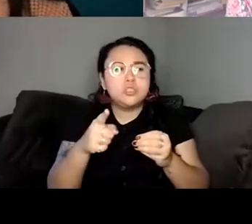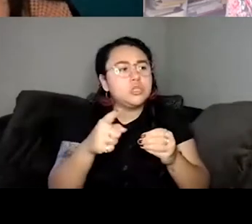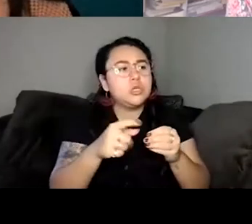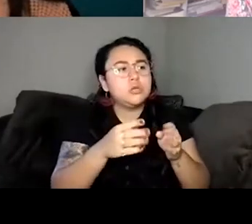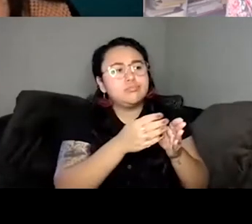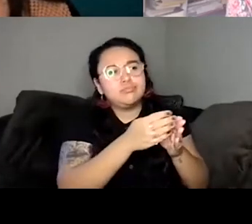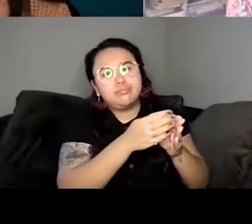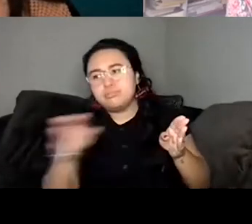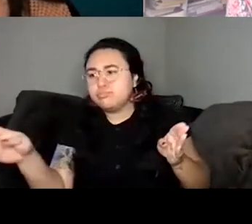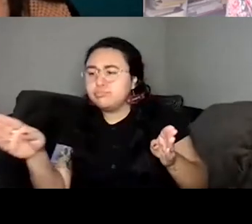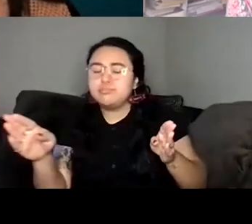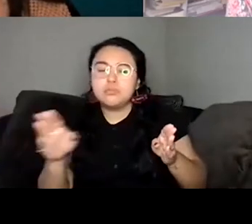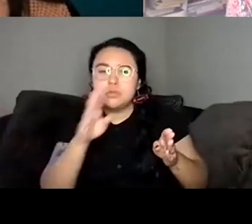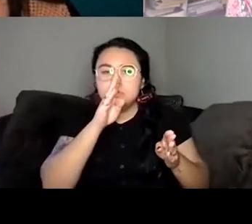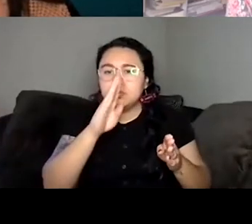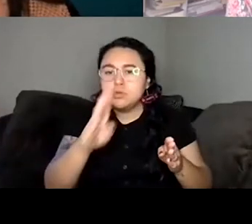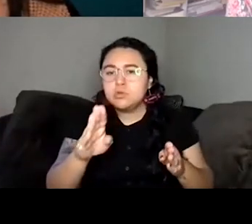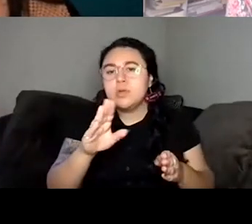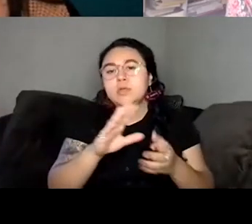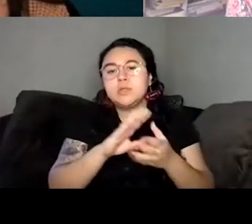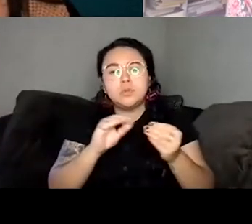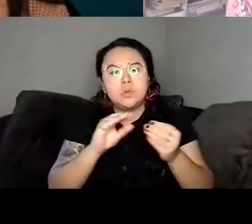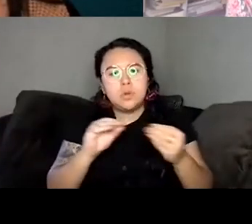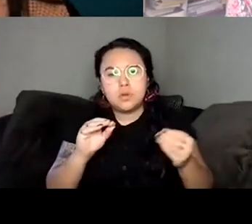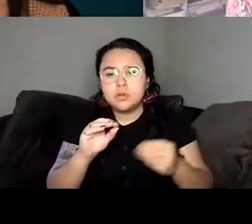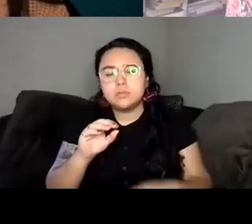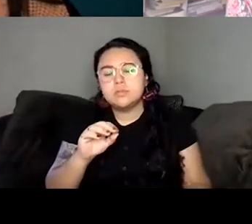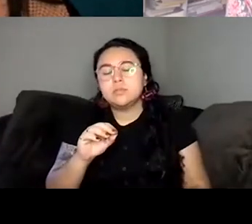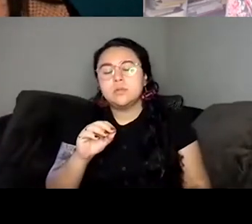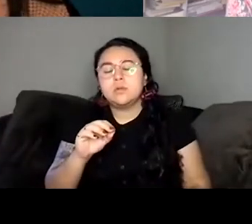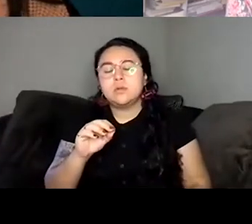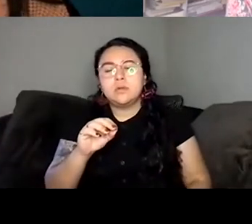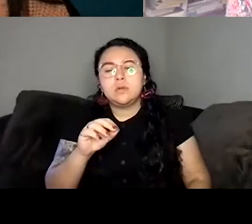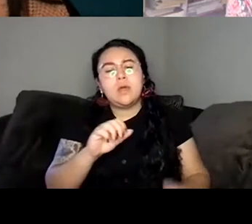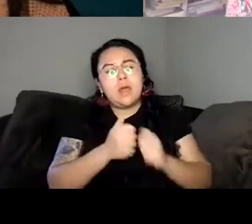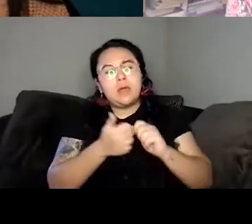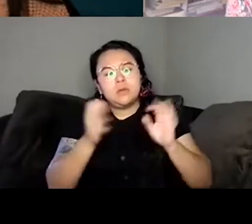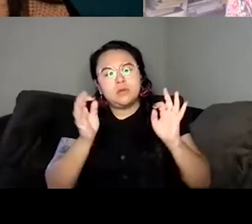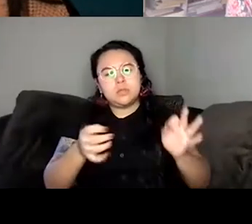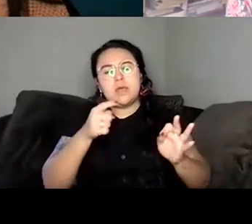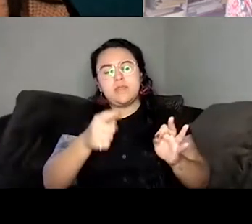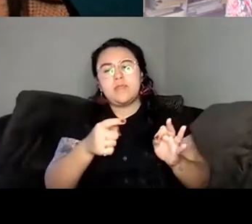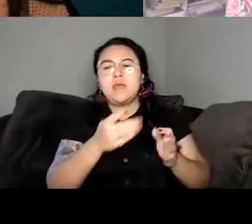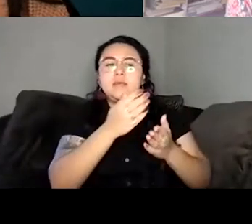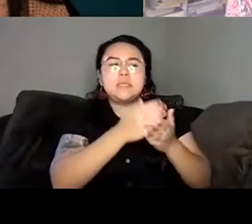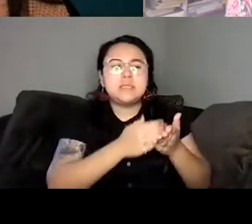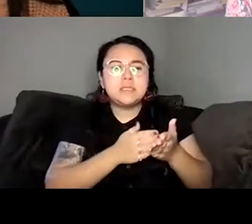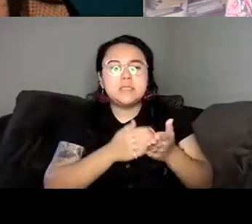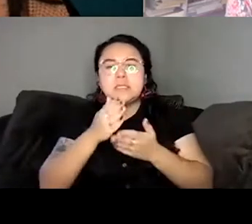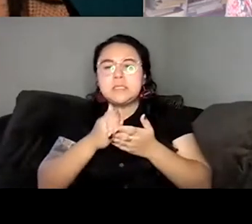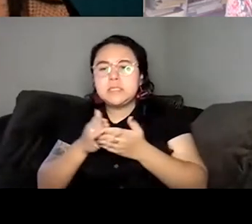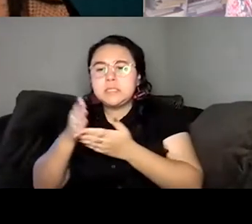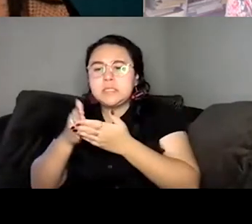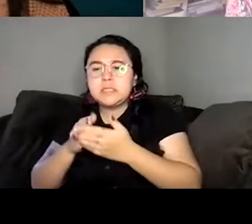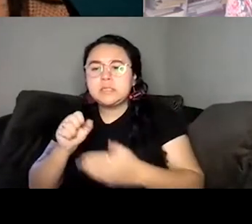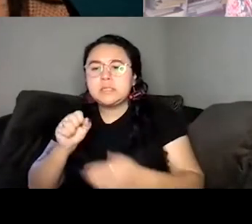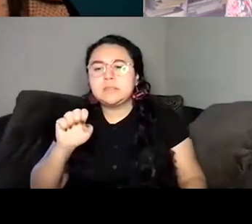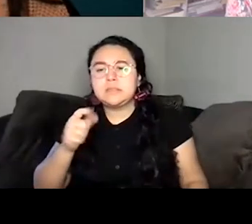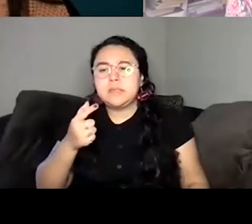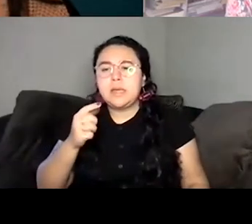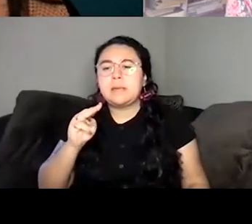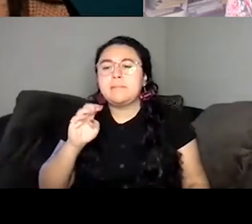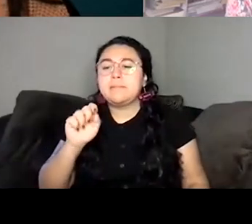I was curious about how did you choose the segments of sequences that you chose? And